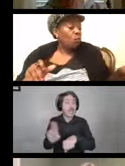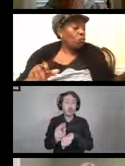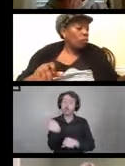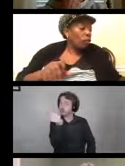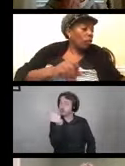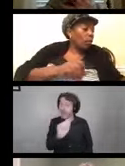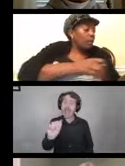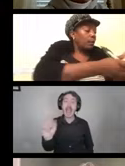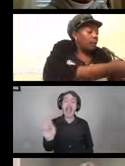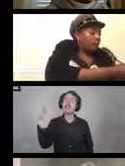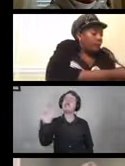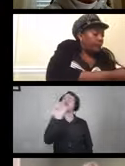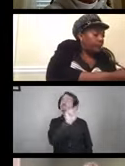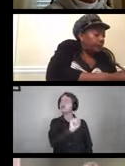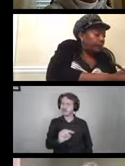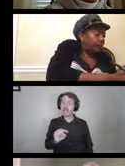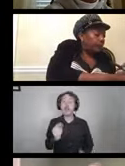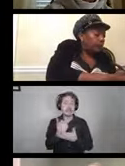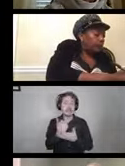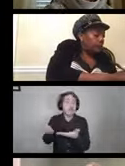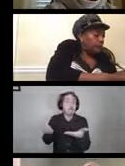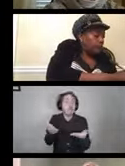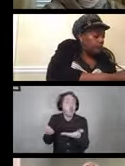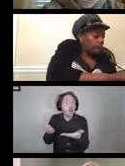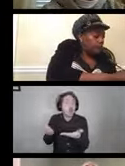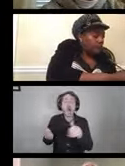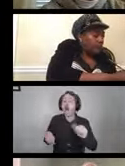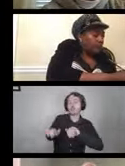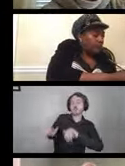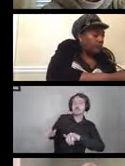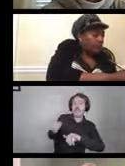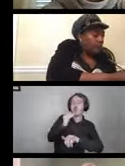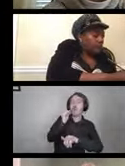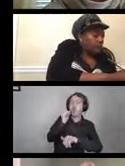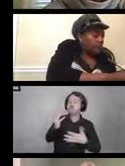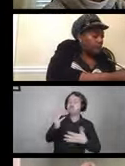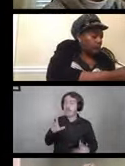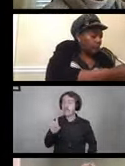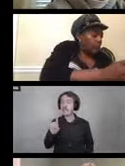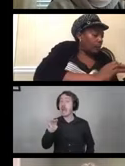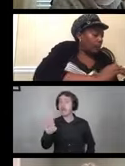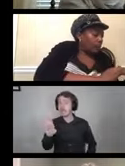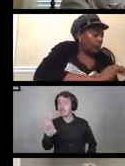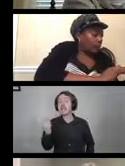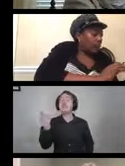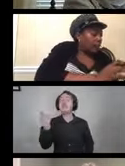So some of this is portable. Some of this is in the home. DME may be needed temporally.